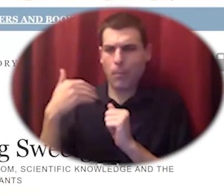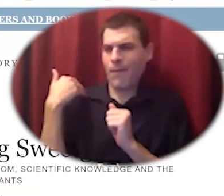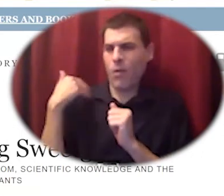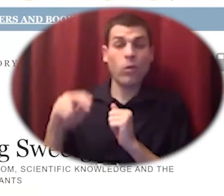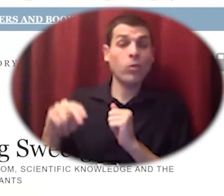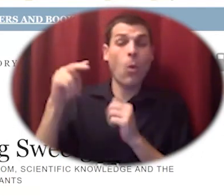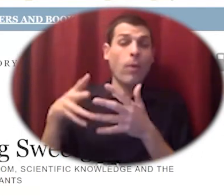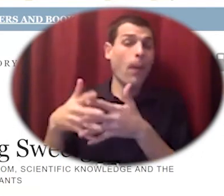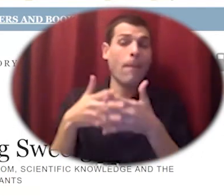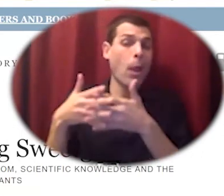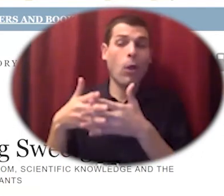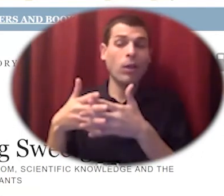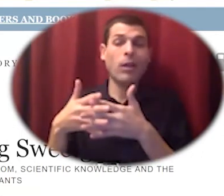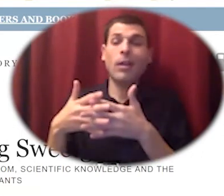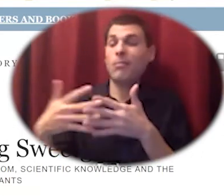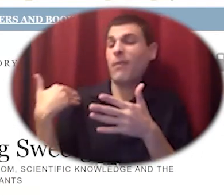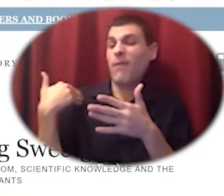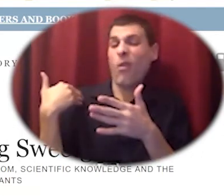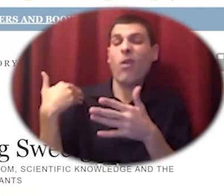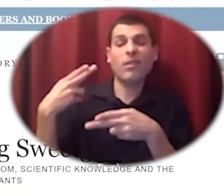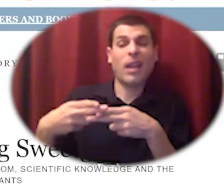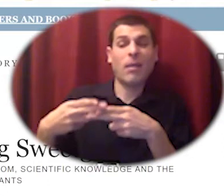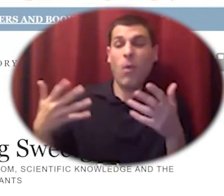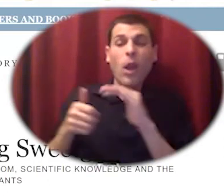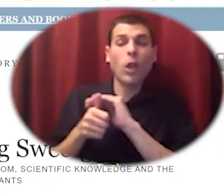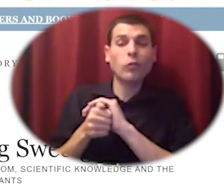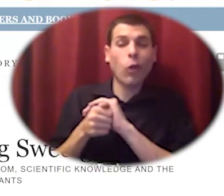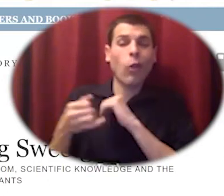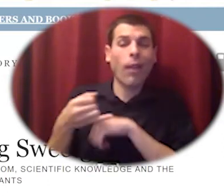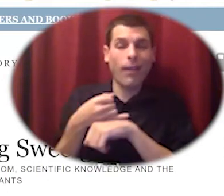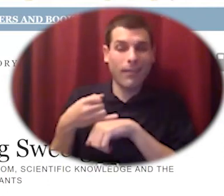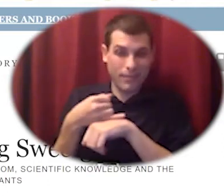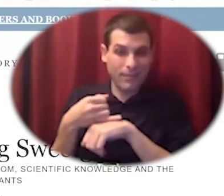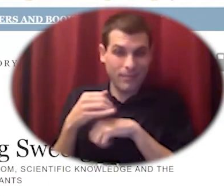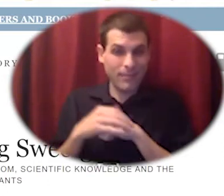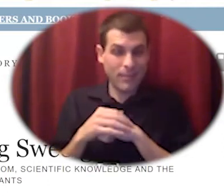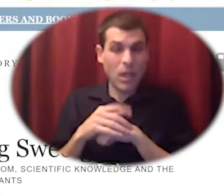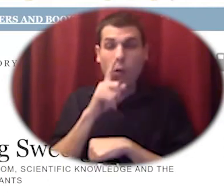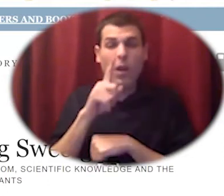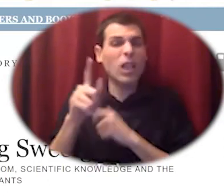a giant garden and in this book you can see more about what some of those techniques are such as